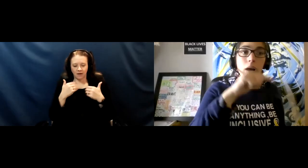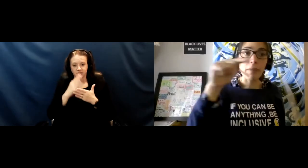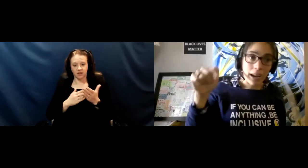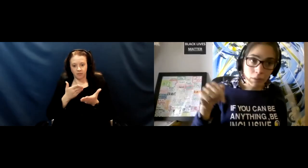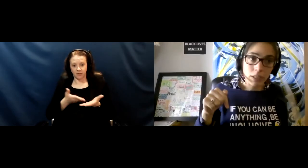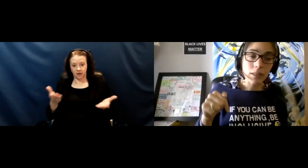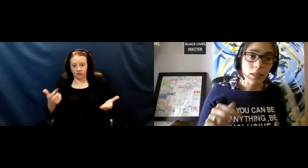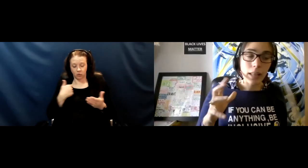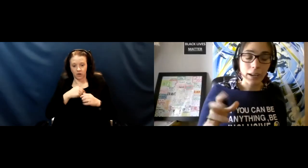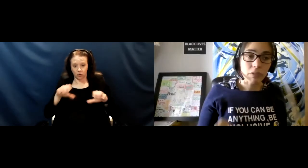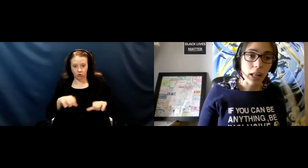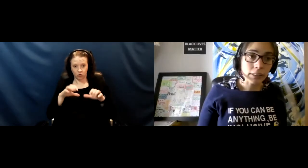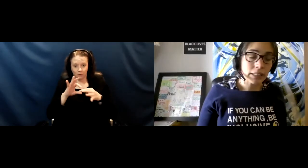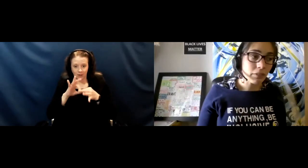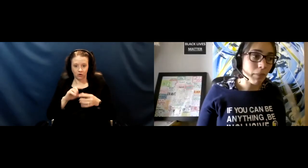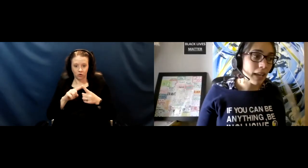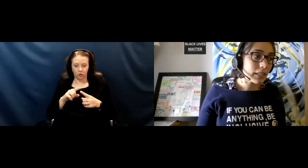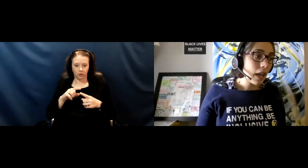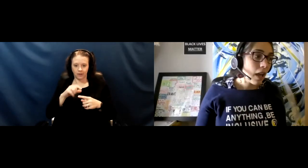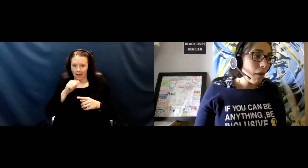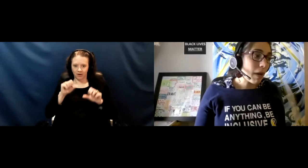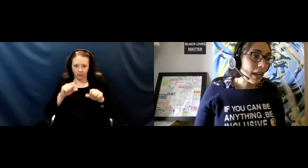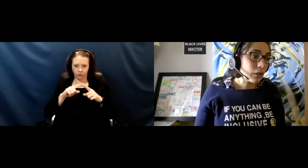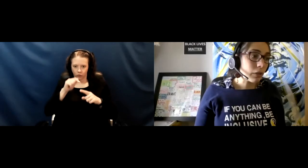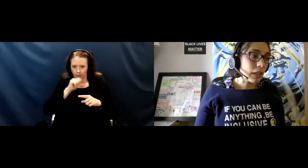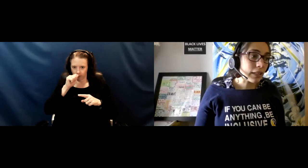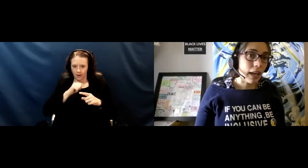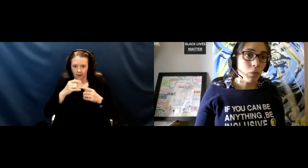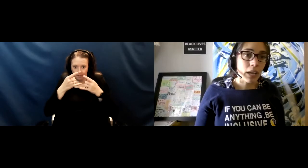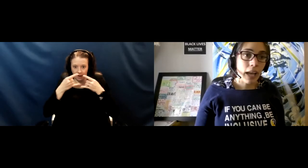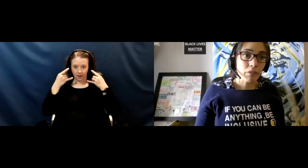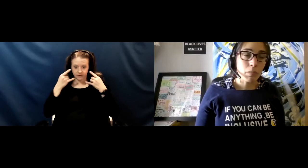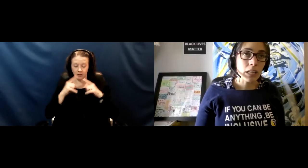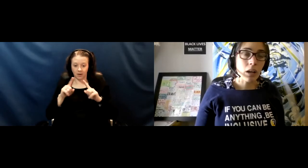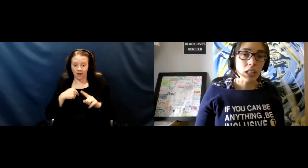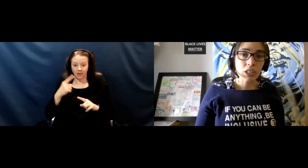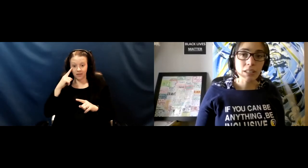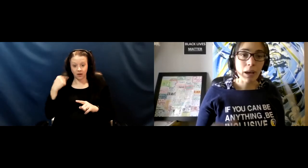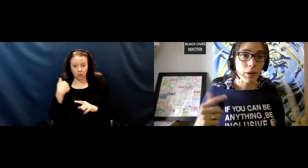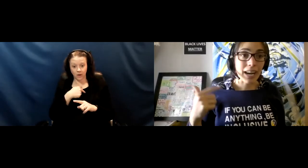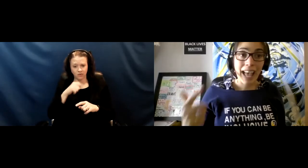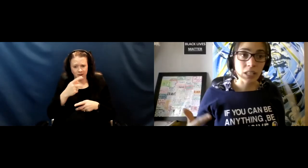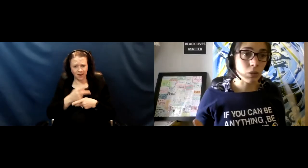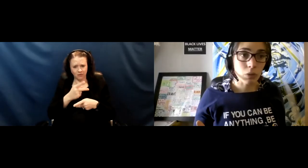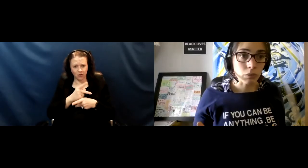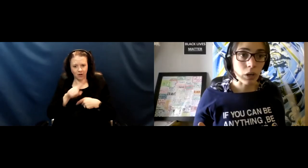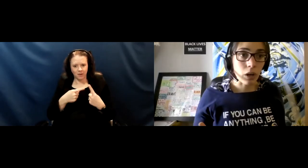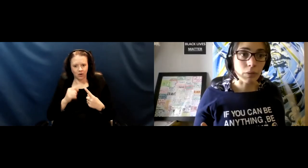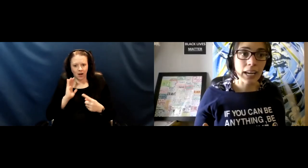around the lack of tolerance of the mask but I also think that we have to be cautious about our attitude overall, right?